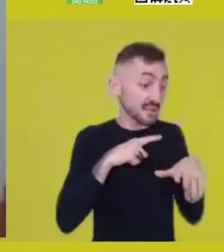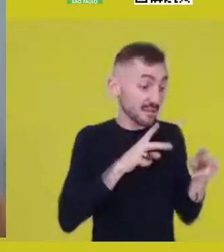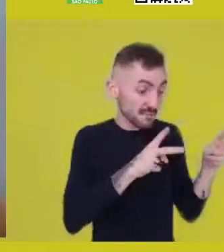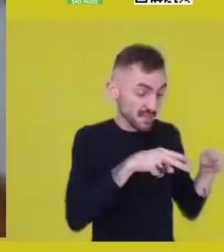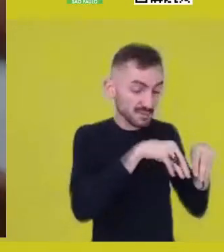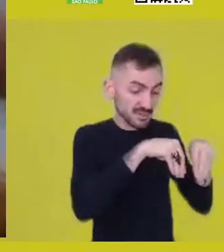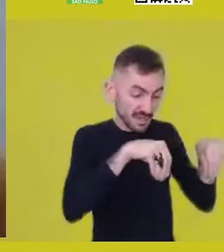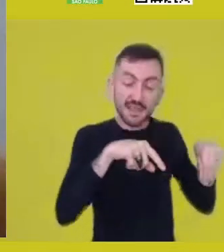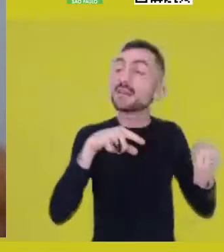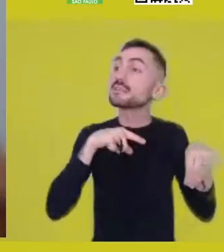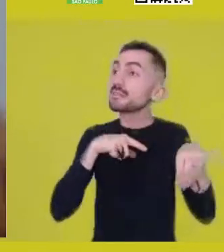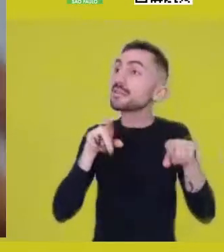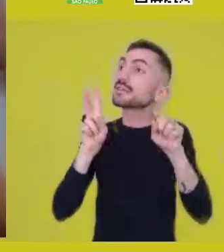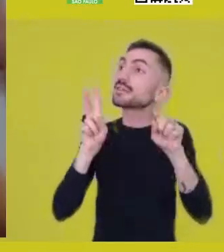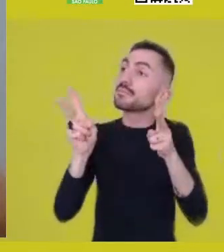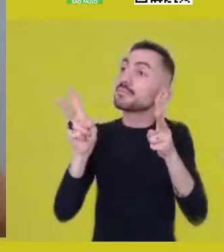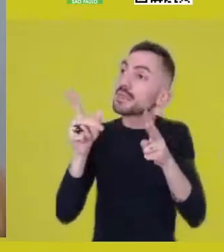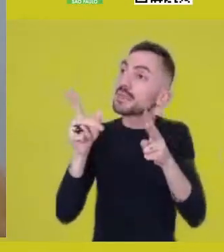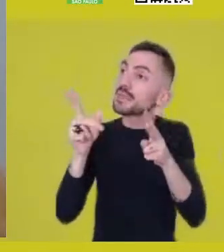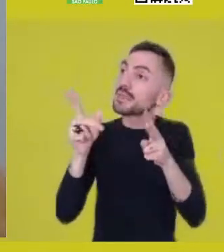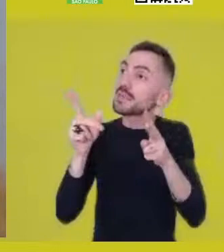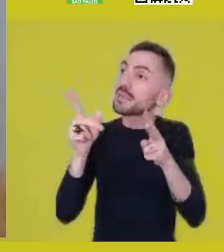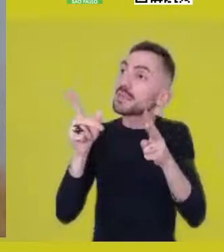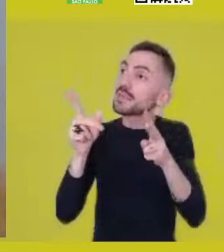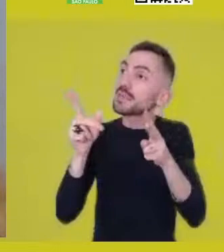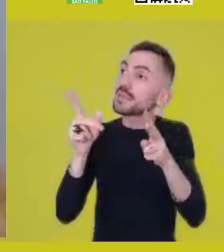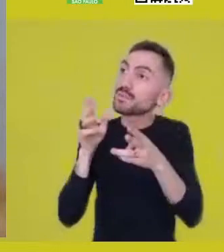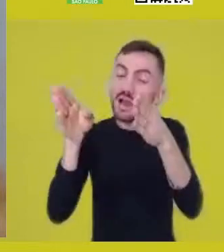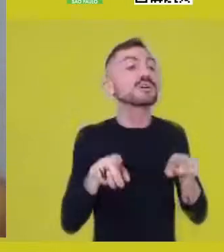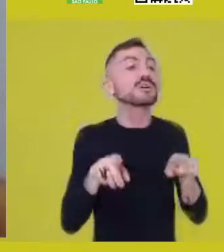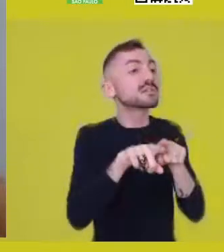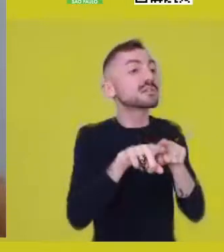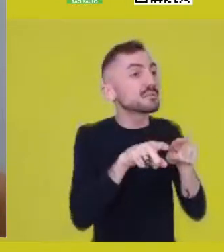it manifests in people’s bodies,